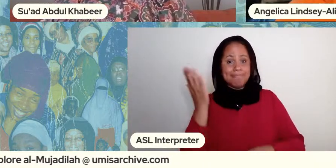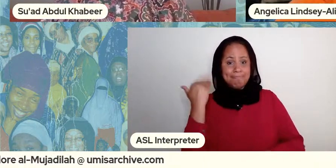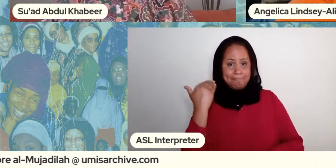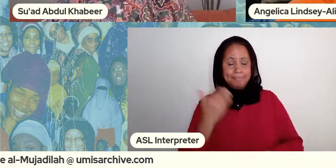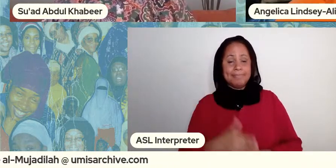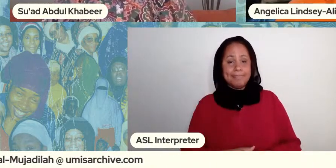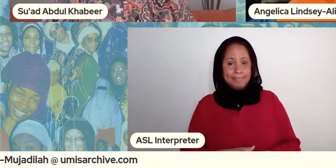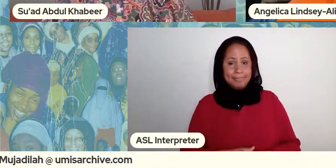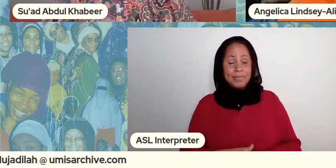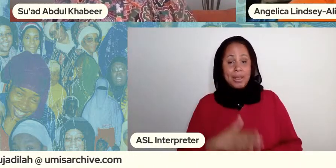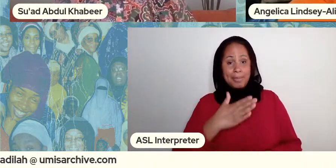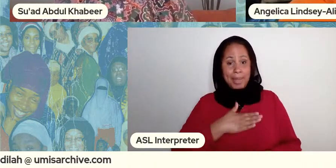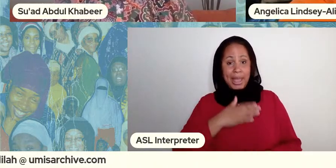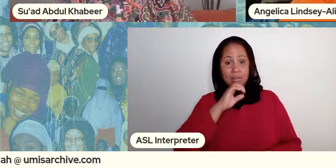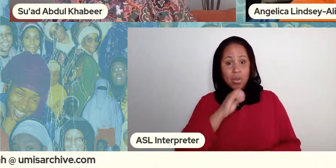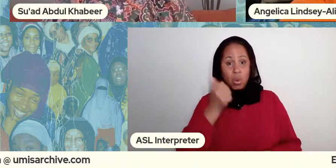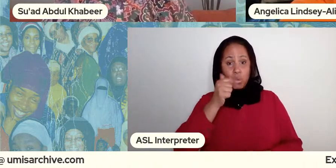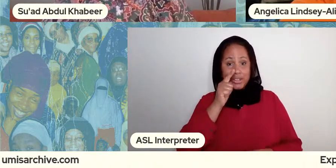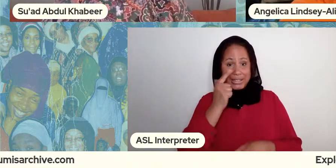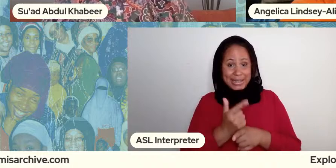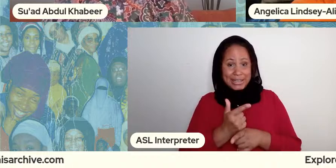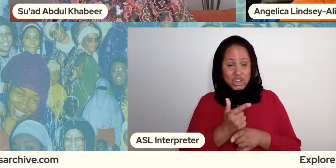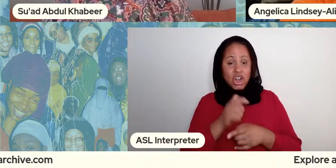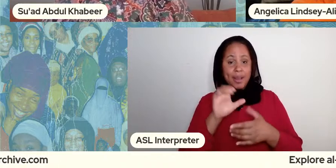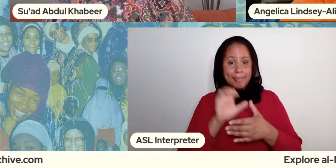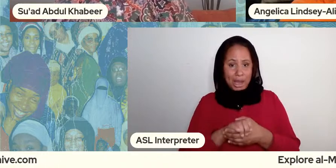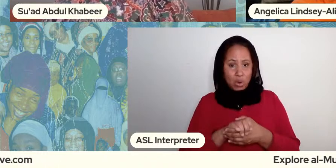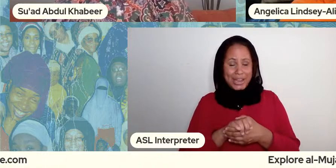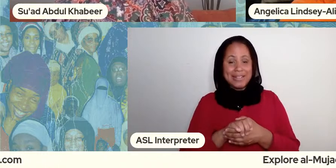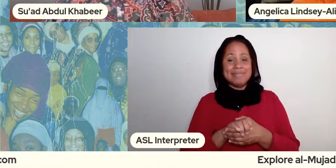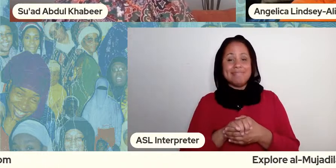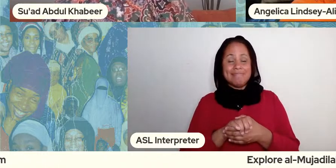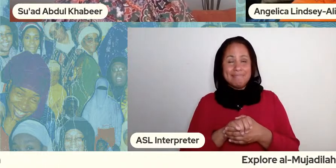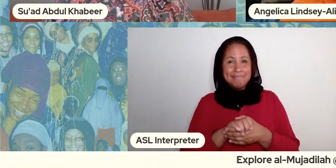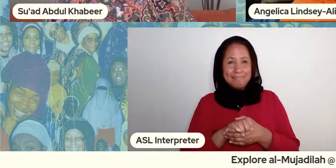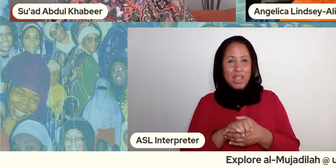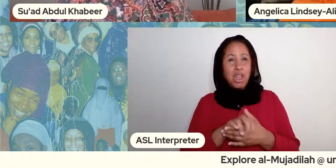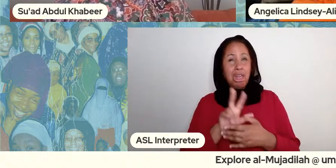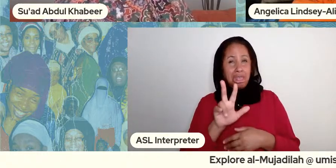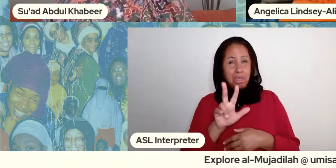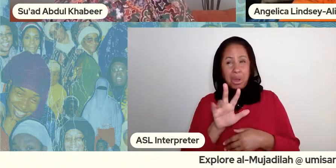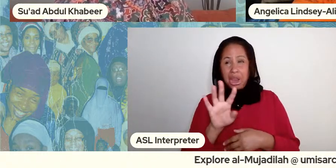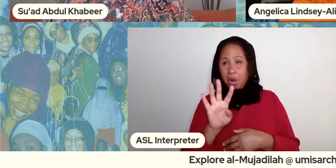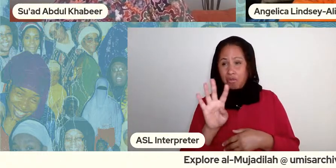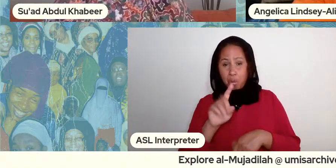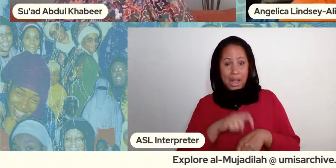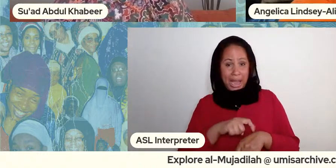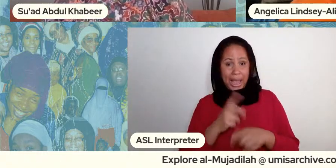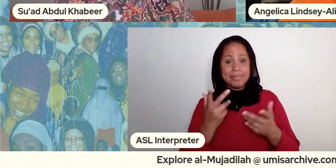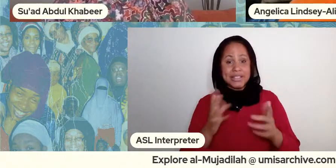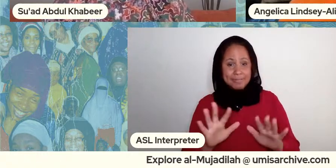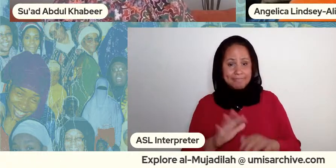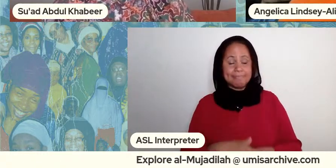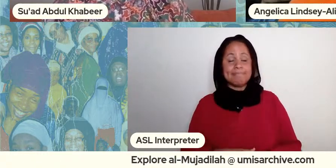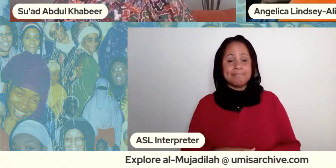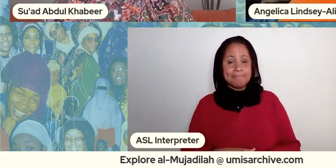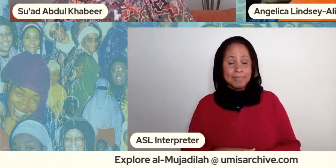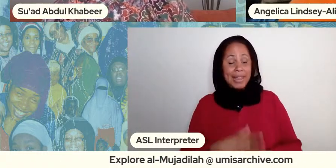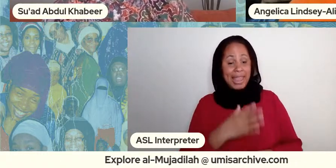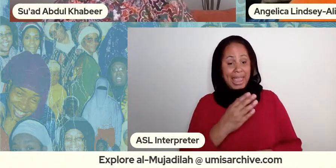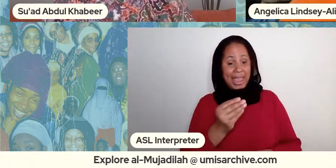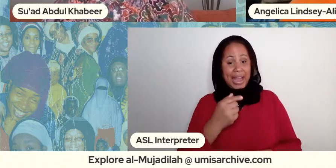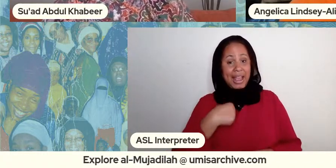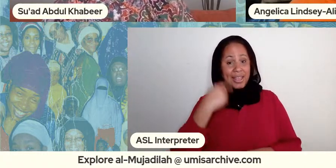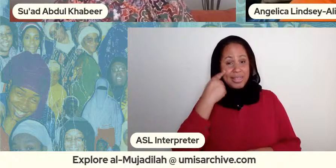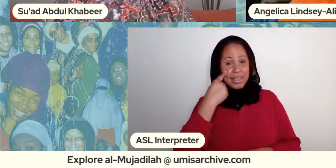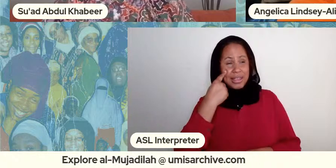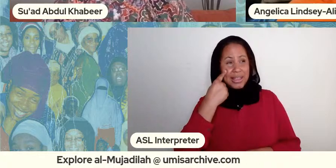uh my older sister has been married three three or four times um and i think she's absolutely right